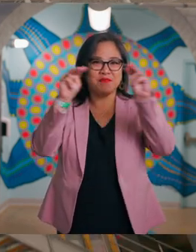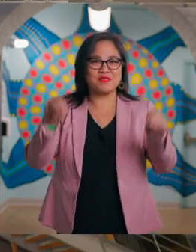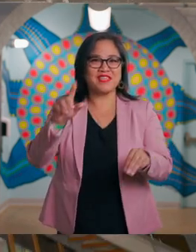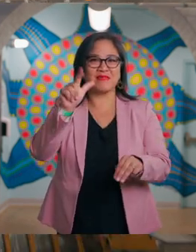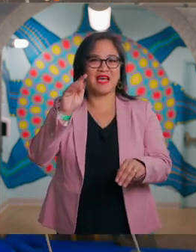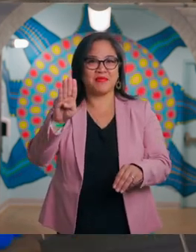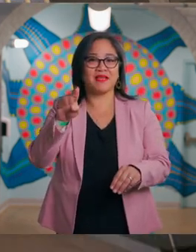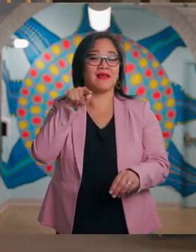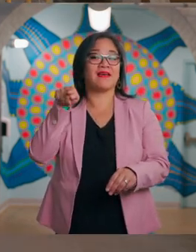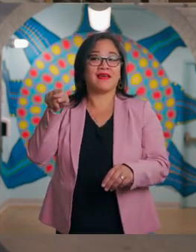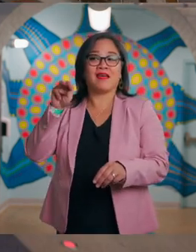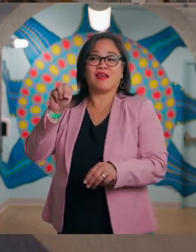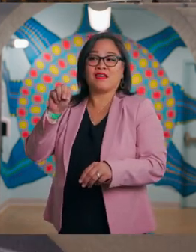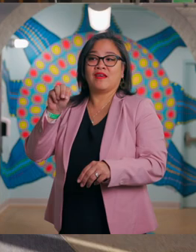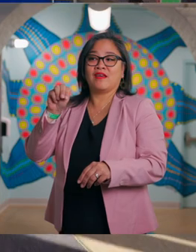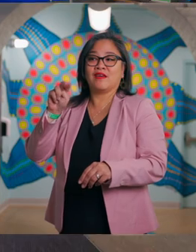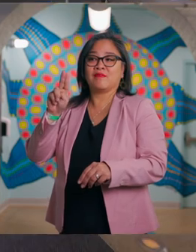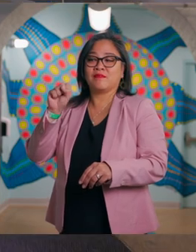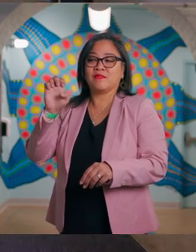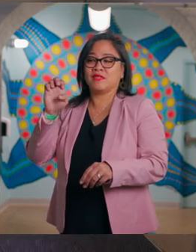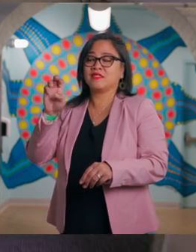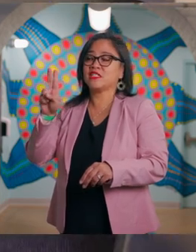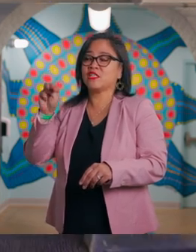which has exhibits and programs for older children.